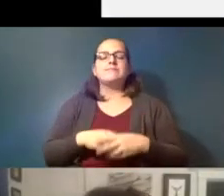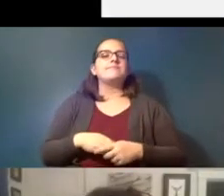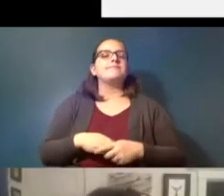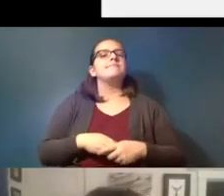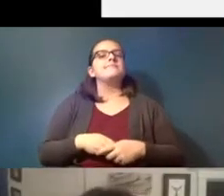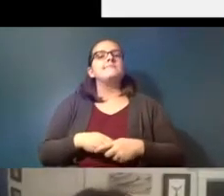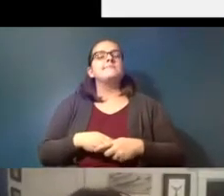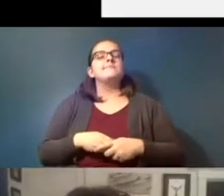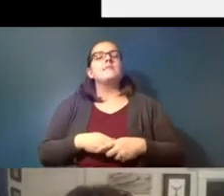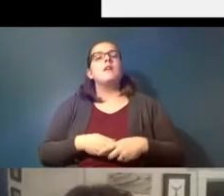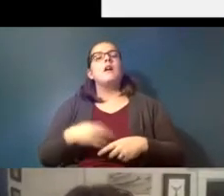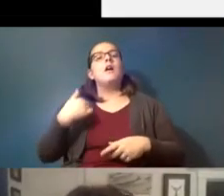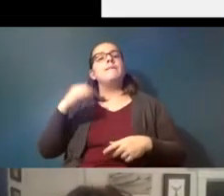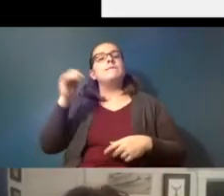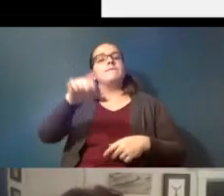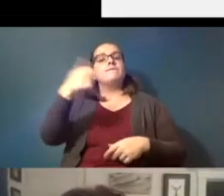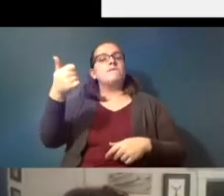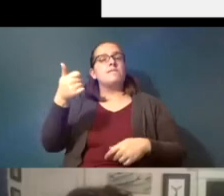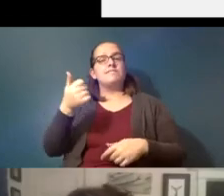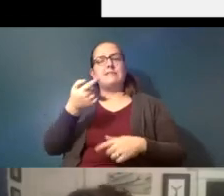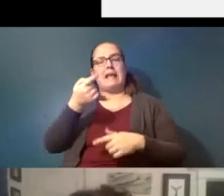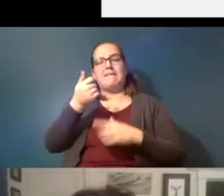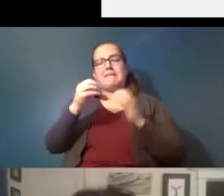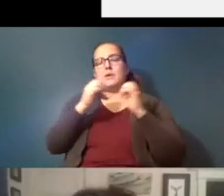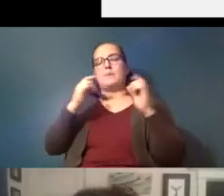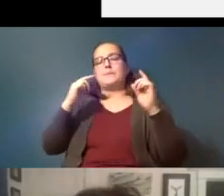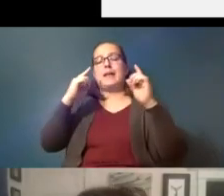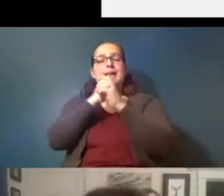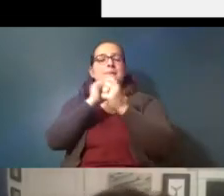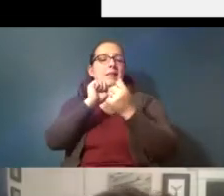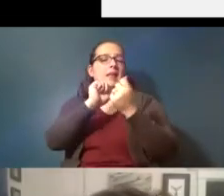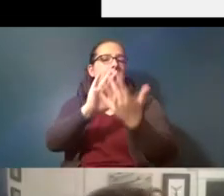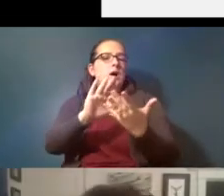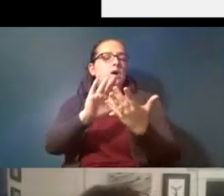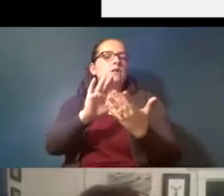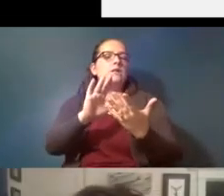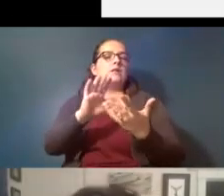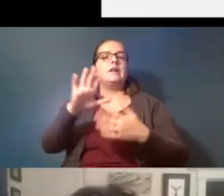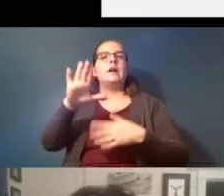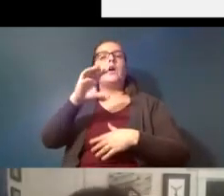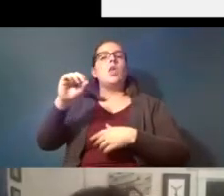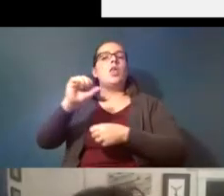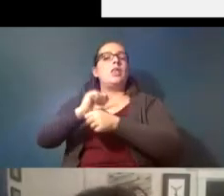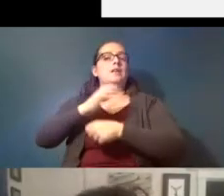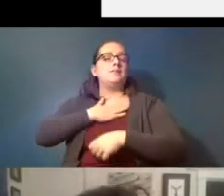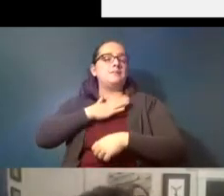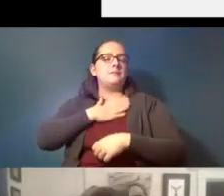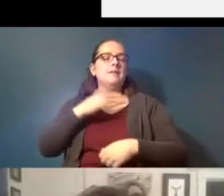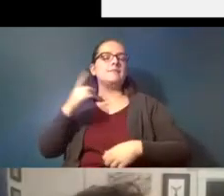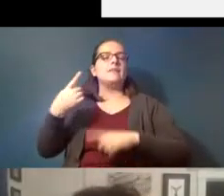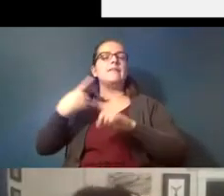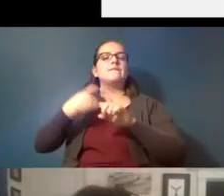there are other slightly more complex approaches of this a colleague of mine from the same pacific